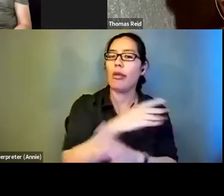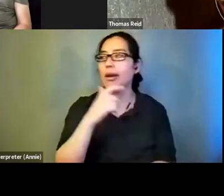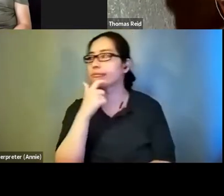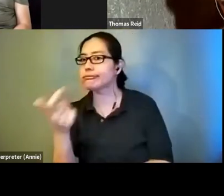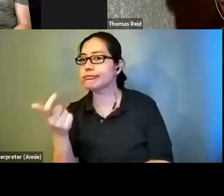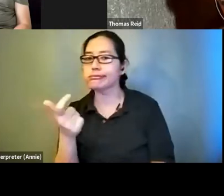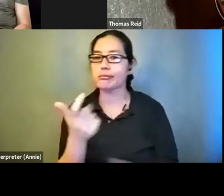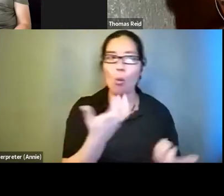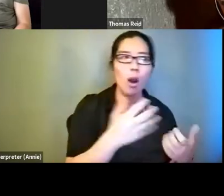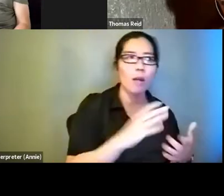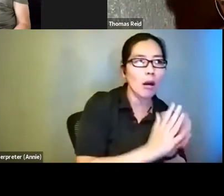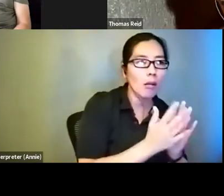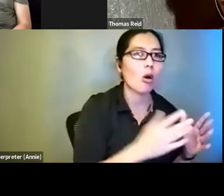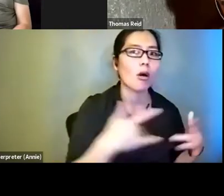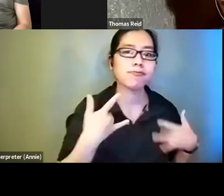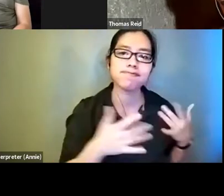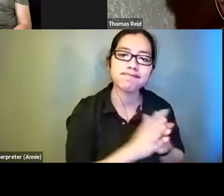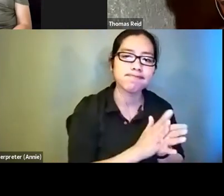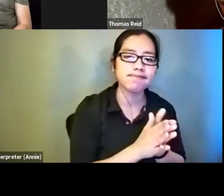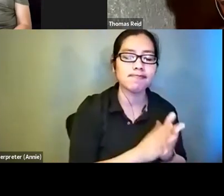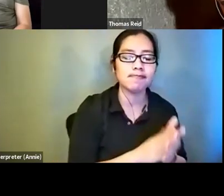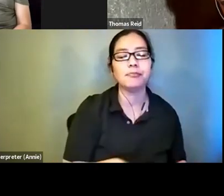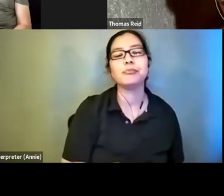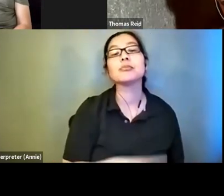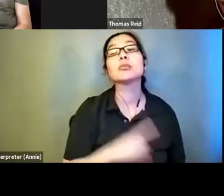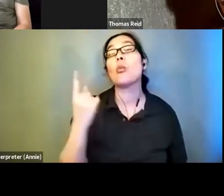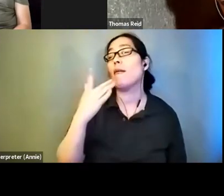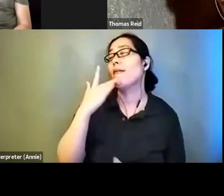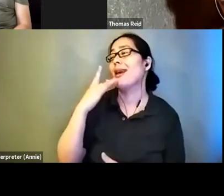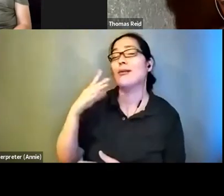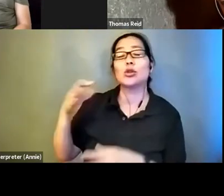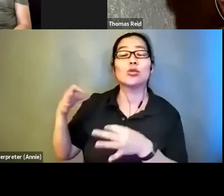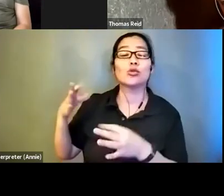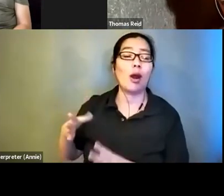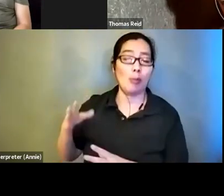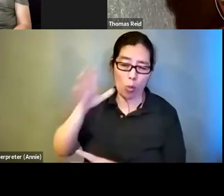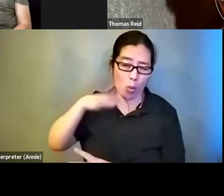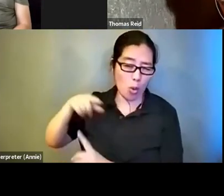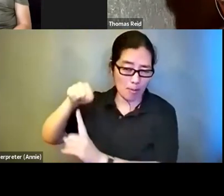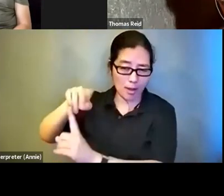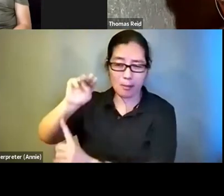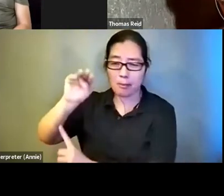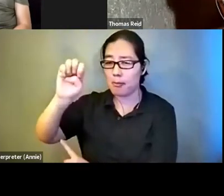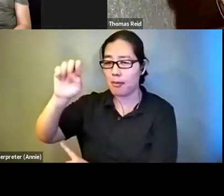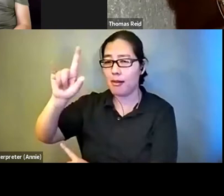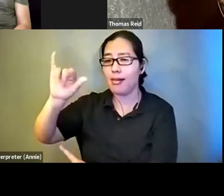of my very favor ite describers is a woman Melissa Hope and she's a